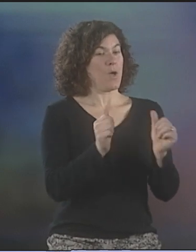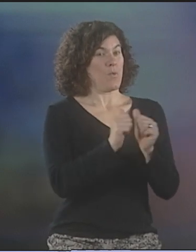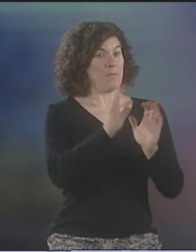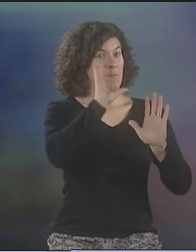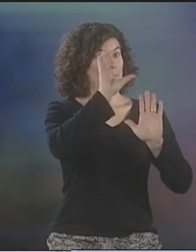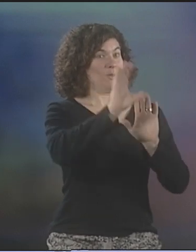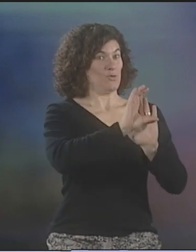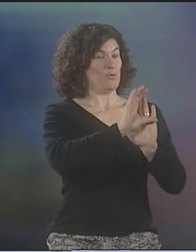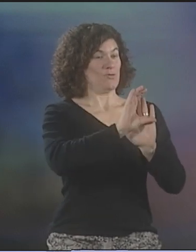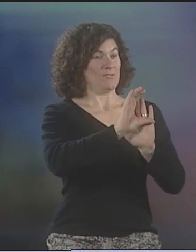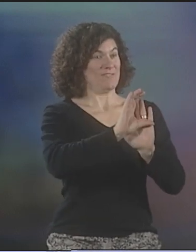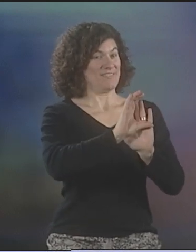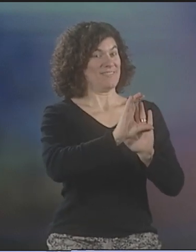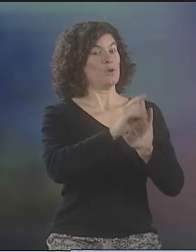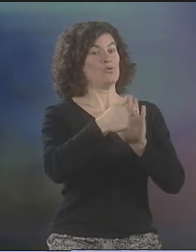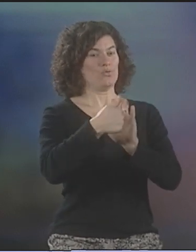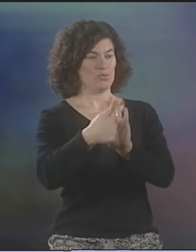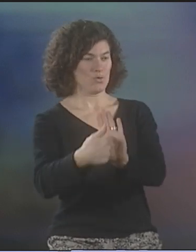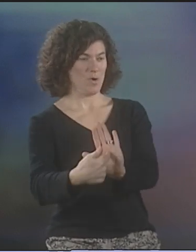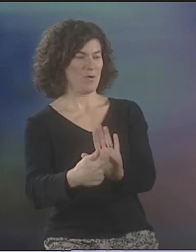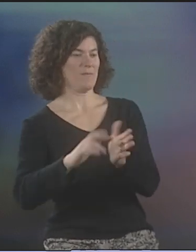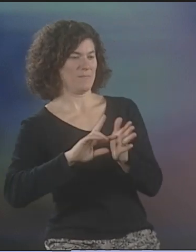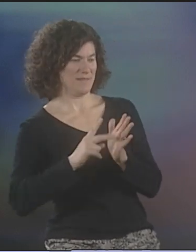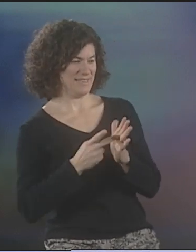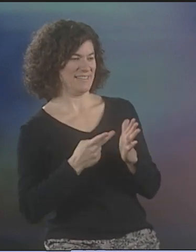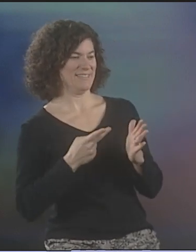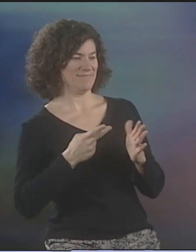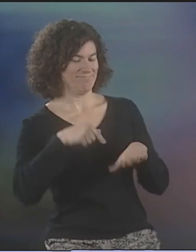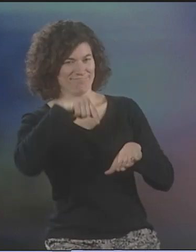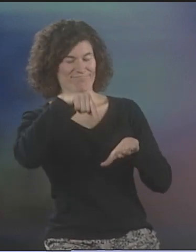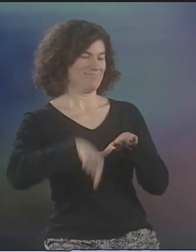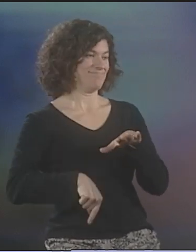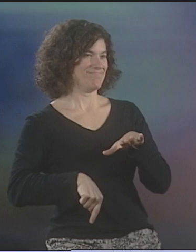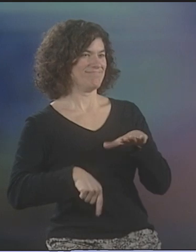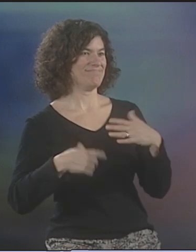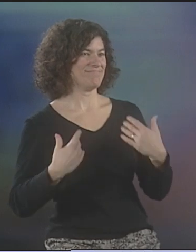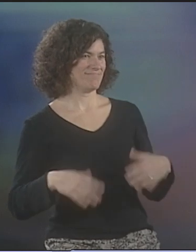BRING THEM FORTH, SOMETIMES WITH PICTURES,